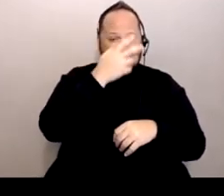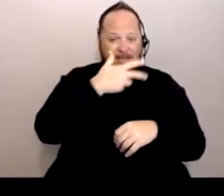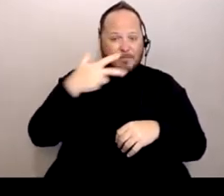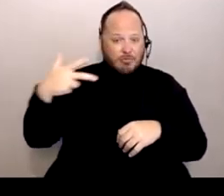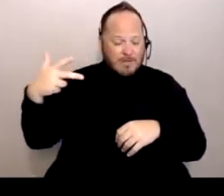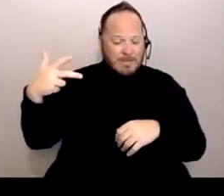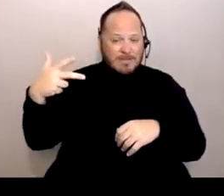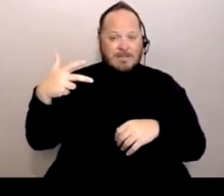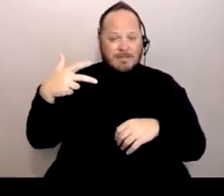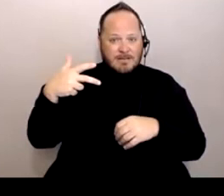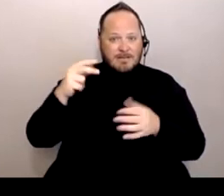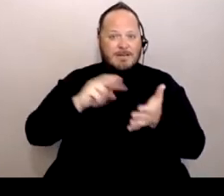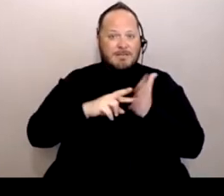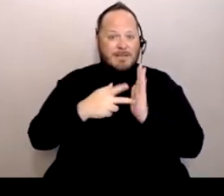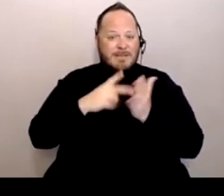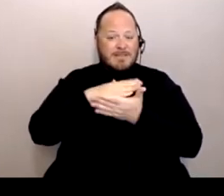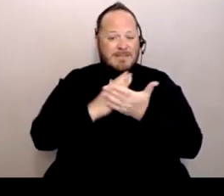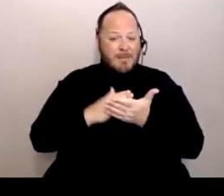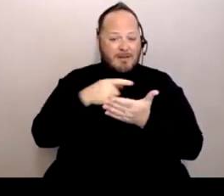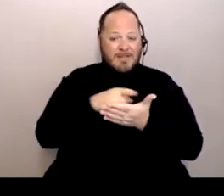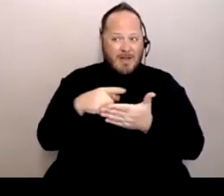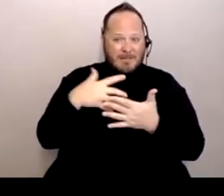of accessing information and services